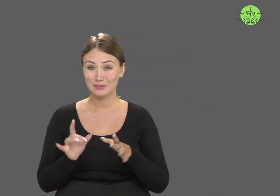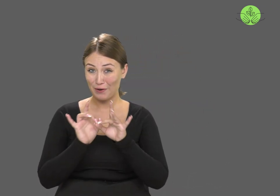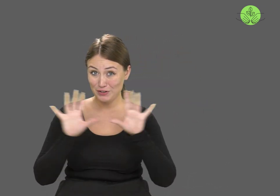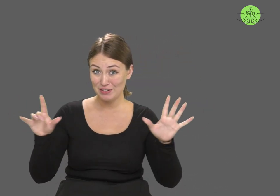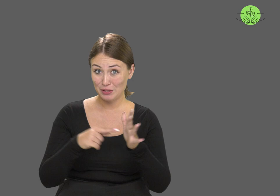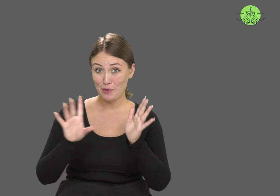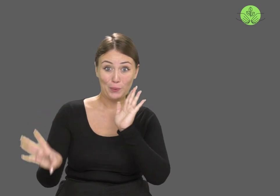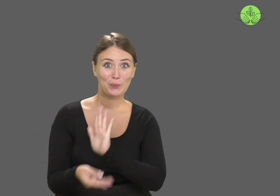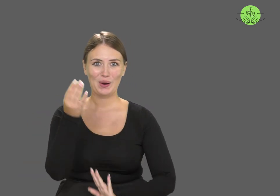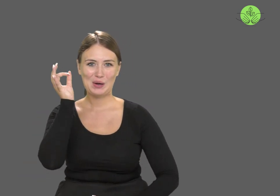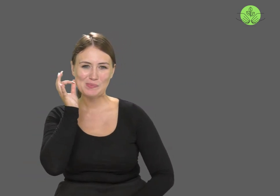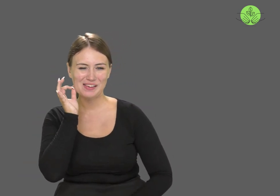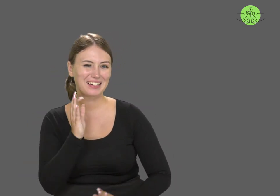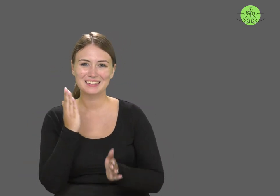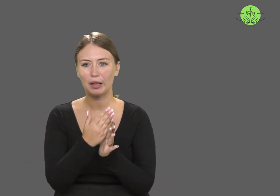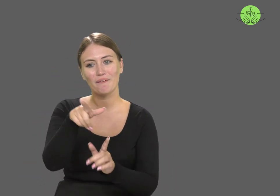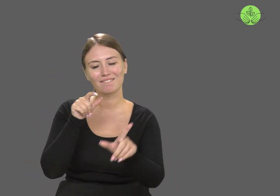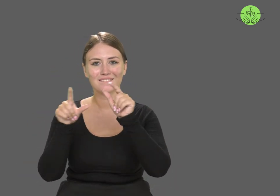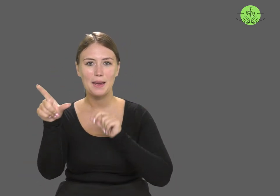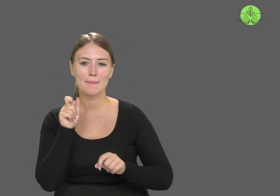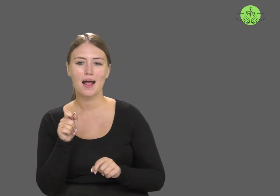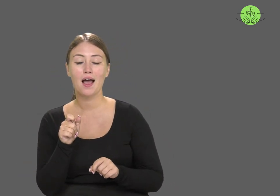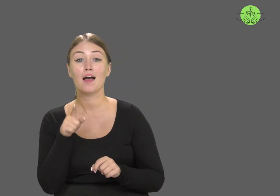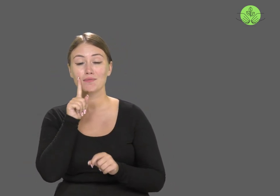Of course, these are just selected women